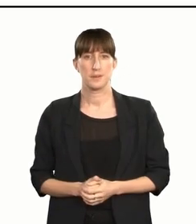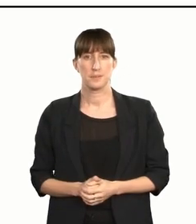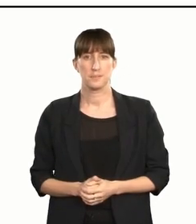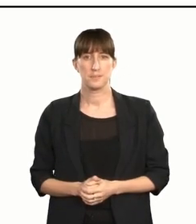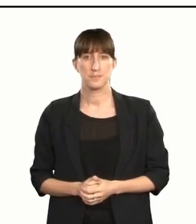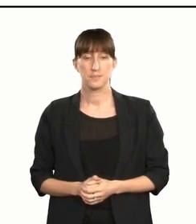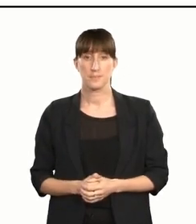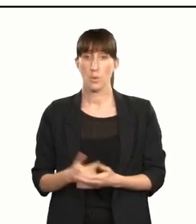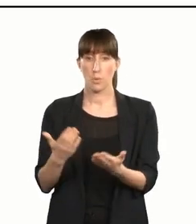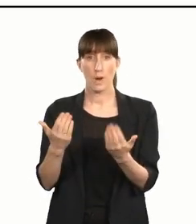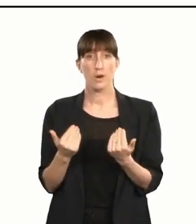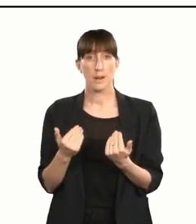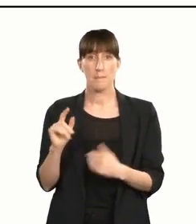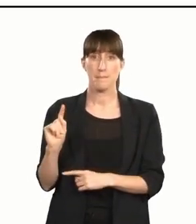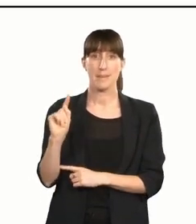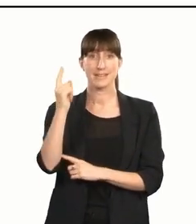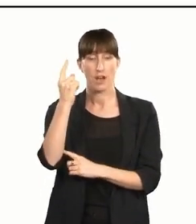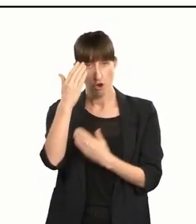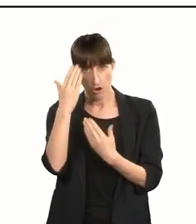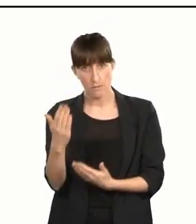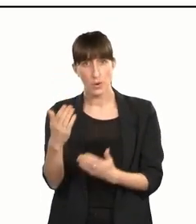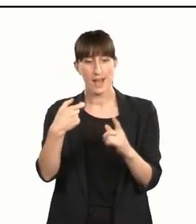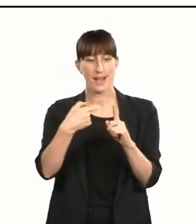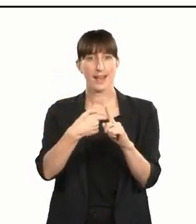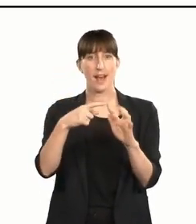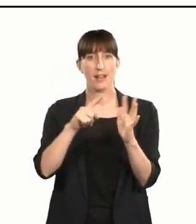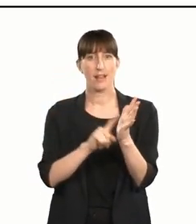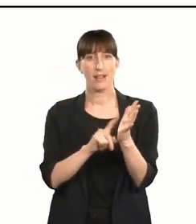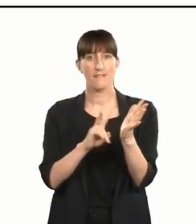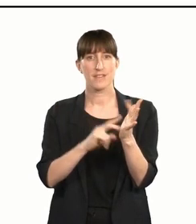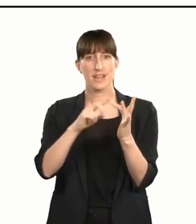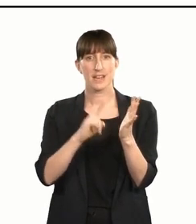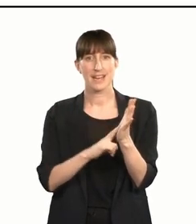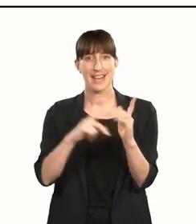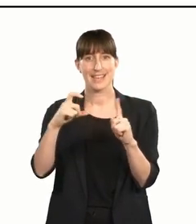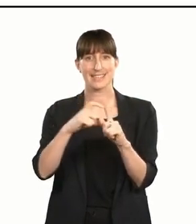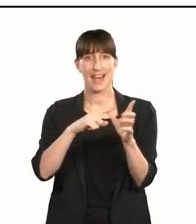Let's welcome the Minister of Corrections, the Honourable Kelvin Davis, to present the award.